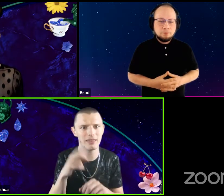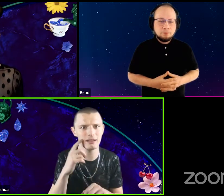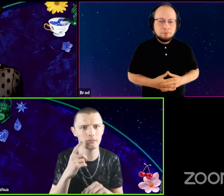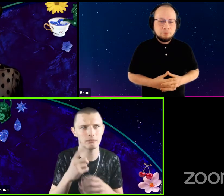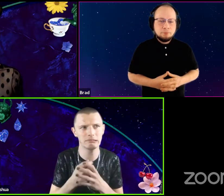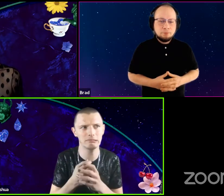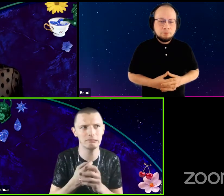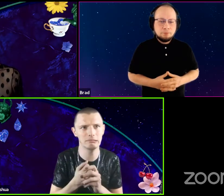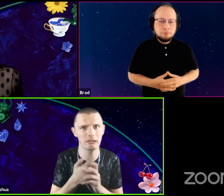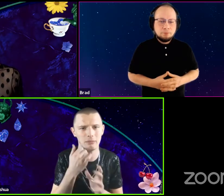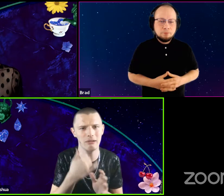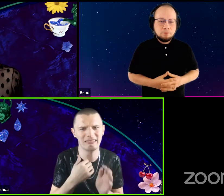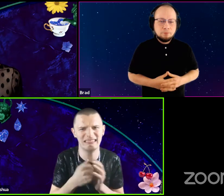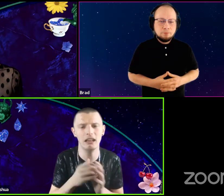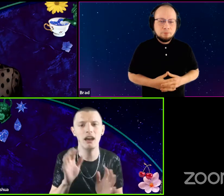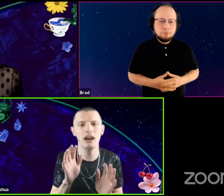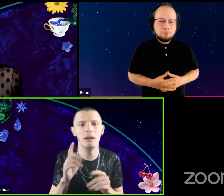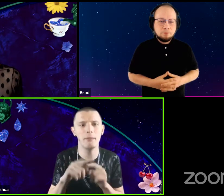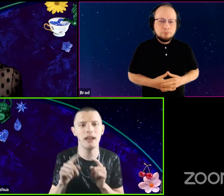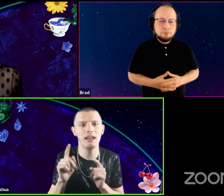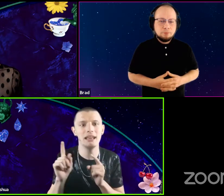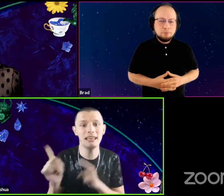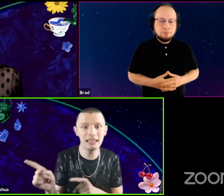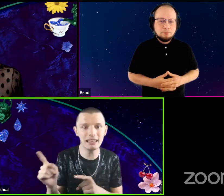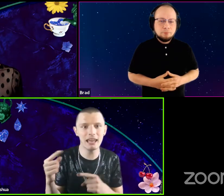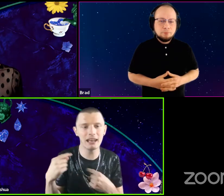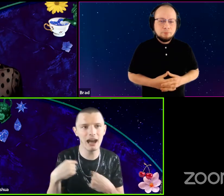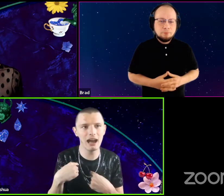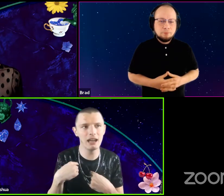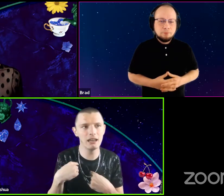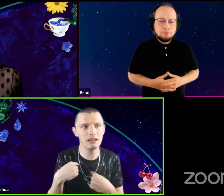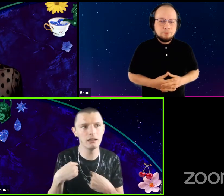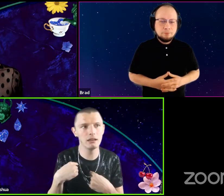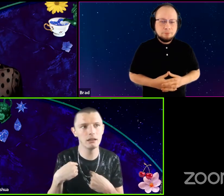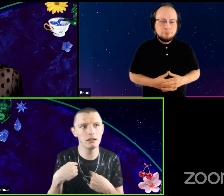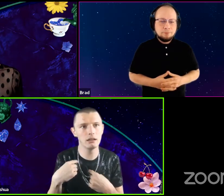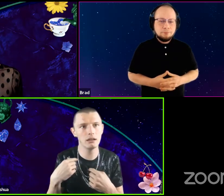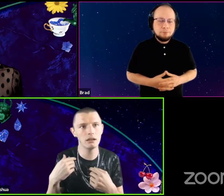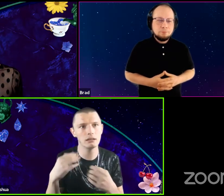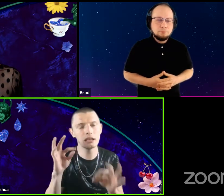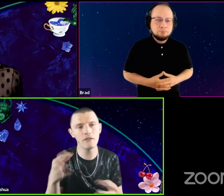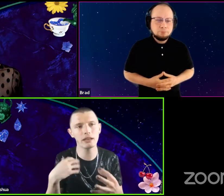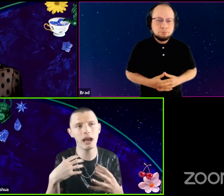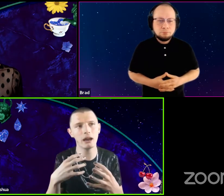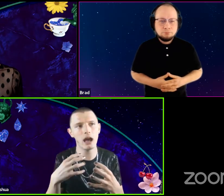I think. Yeah. But he and I definitely had,